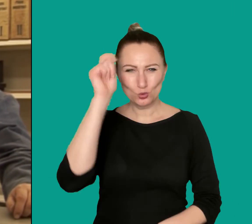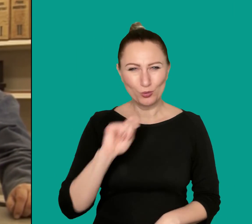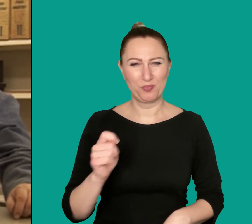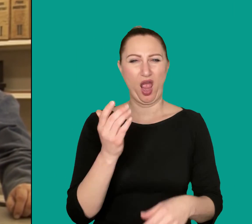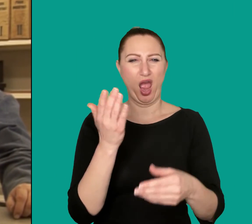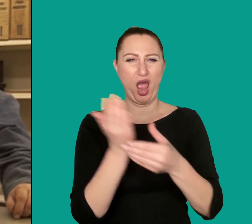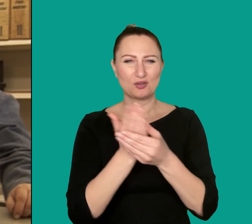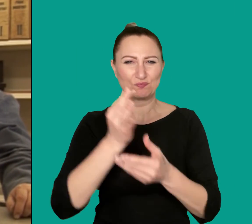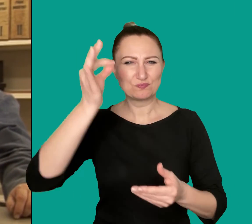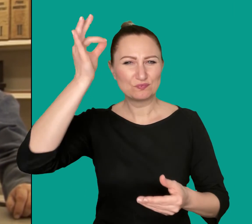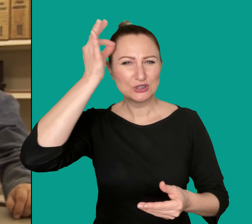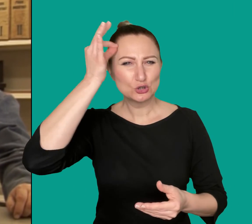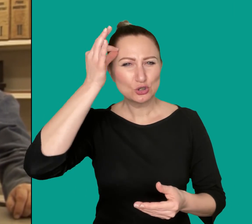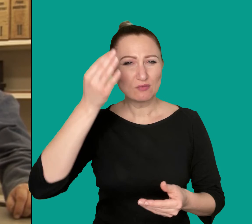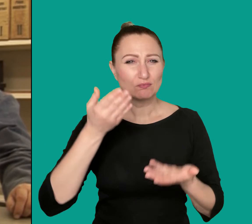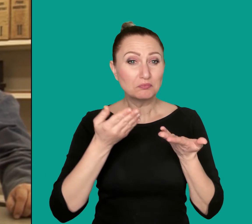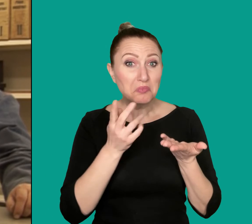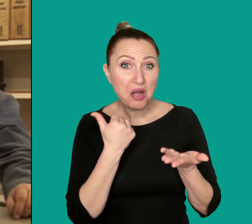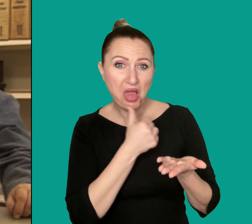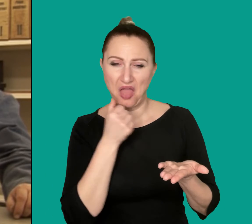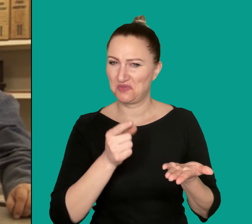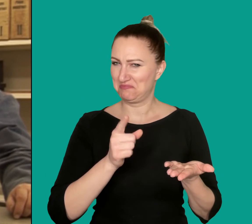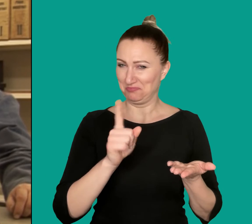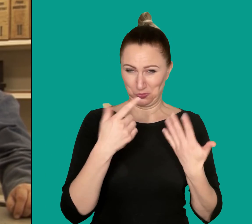Studying archival science is not as boring as it may seem.